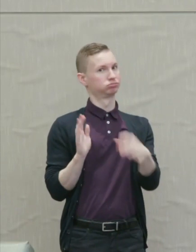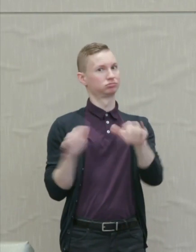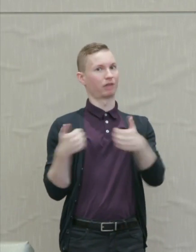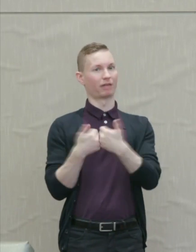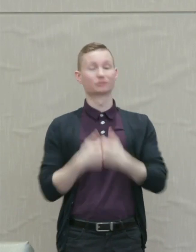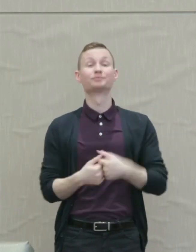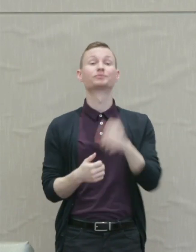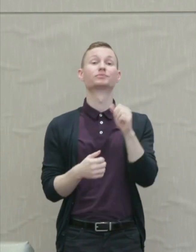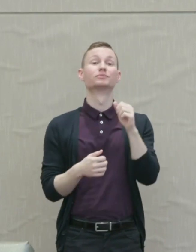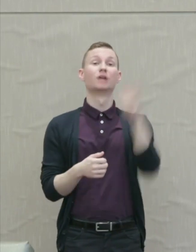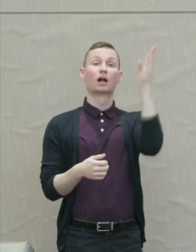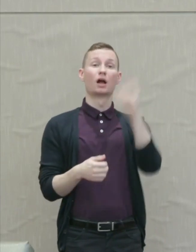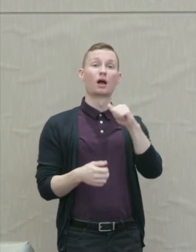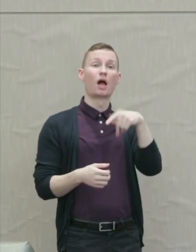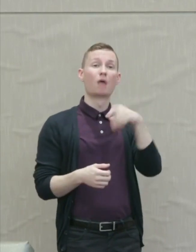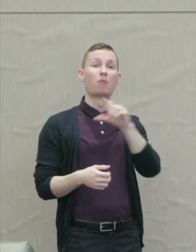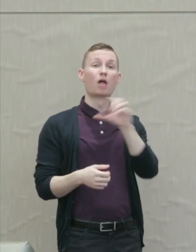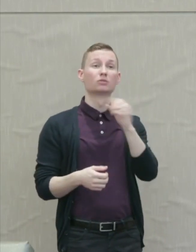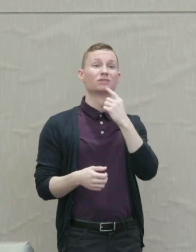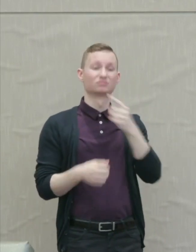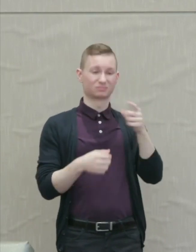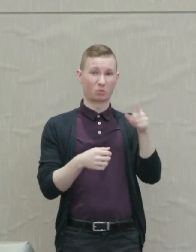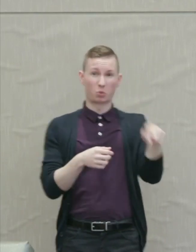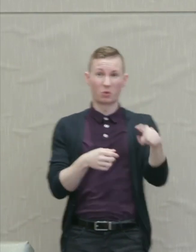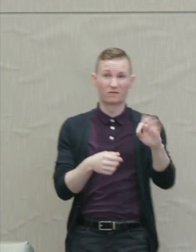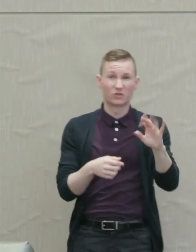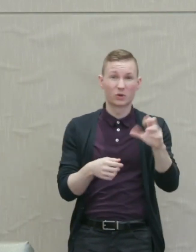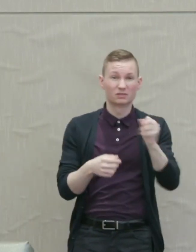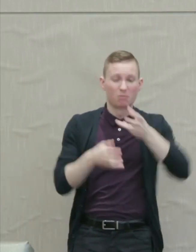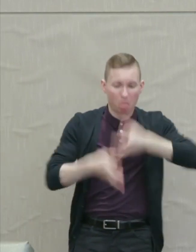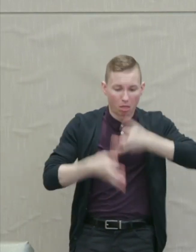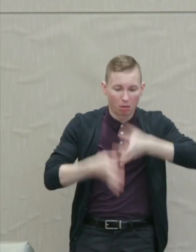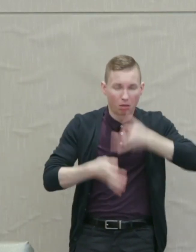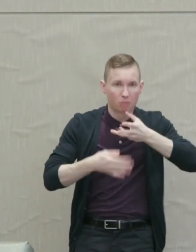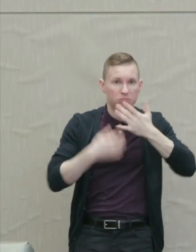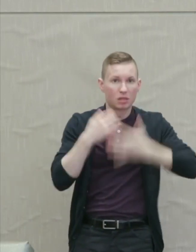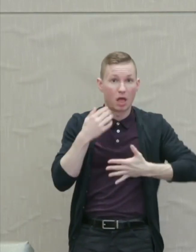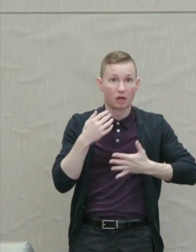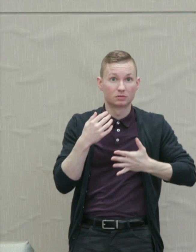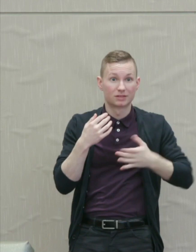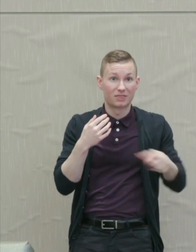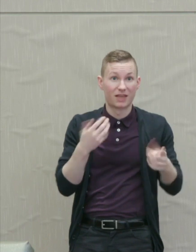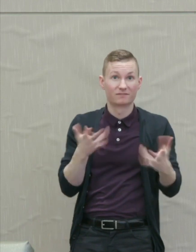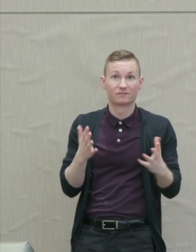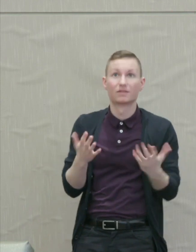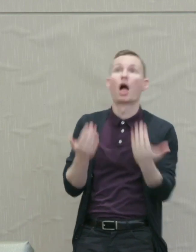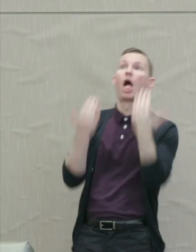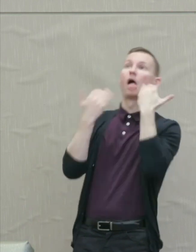Apollo even says that they're vomiting up clots of blood that they've ingested from their prey.